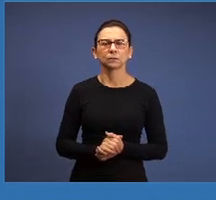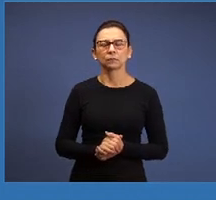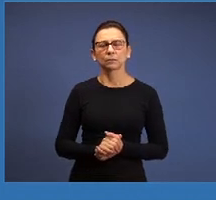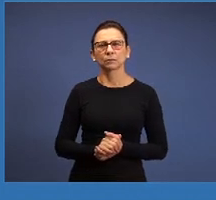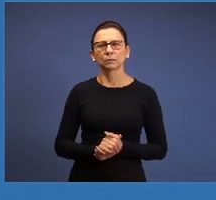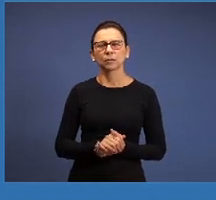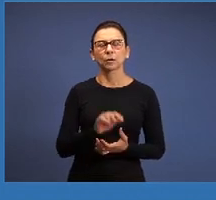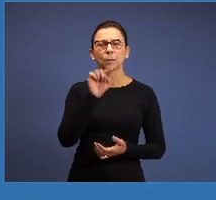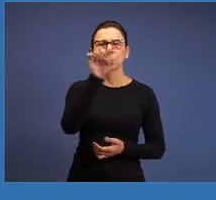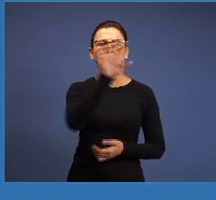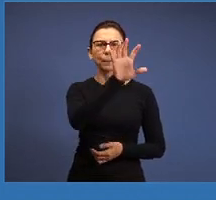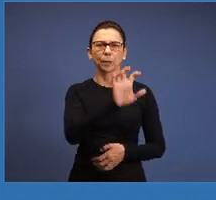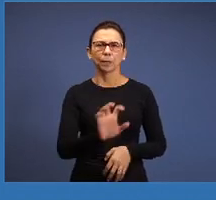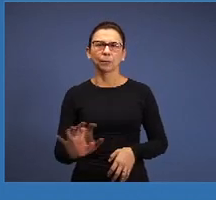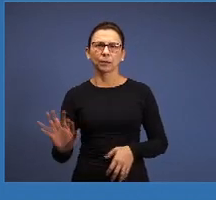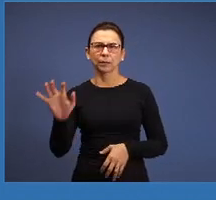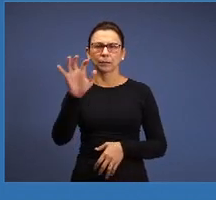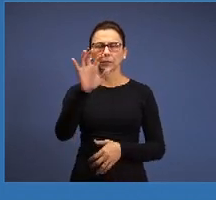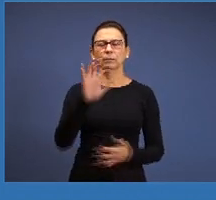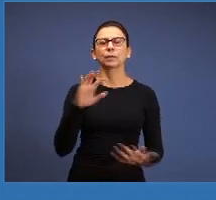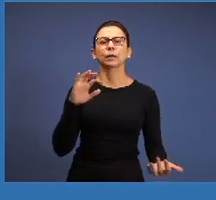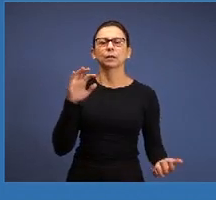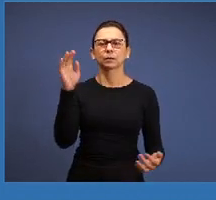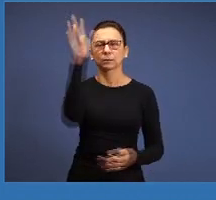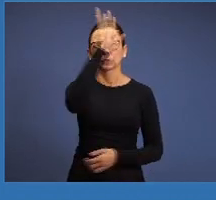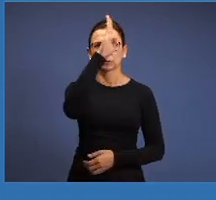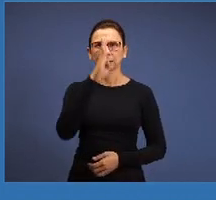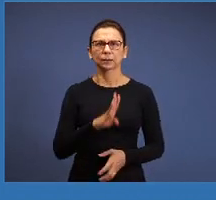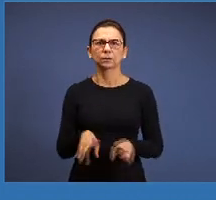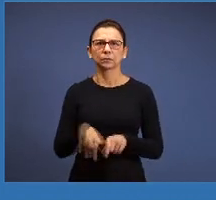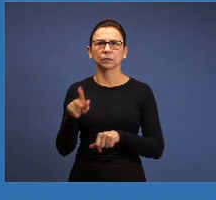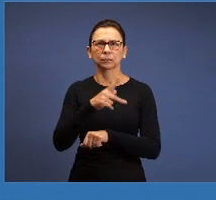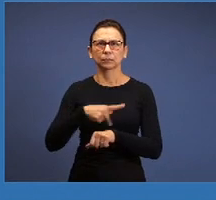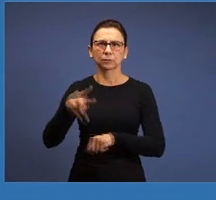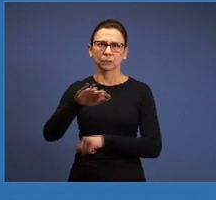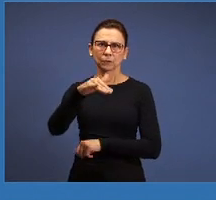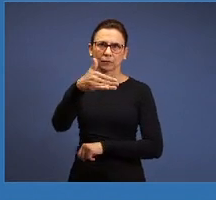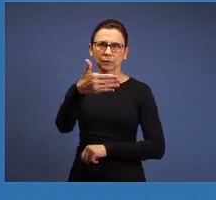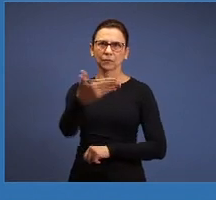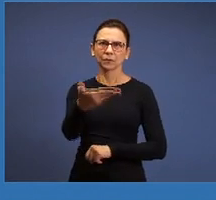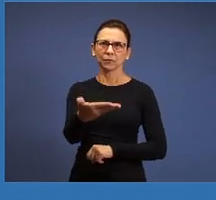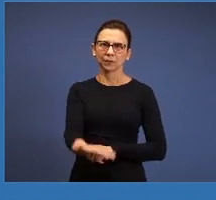Brazil and also abroad, where we got